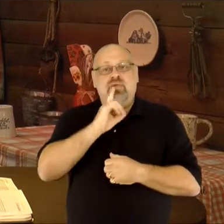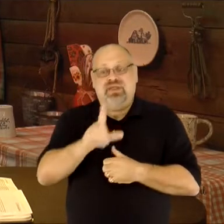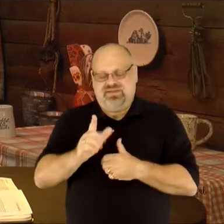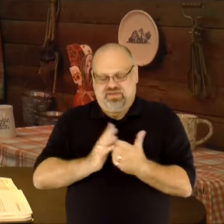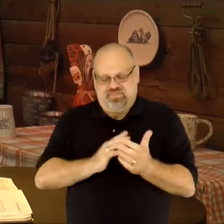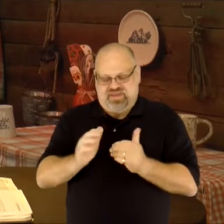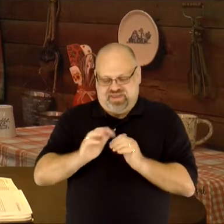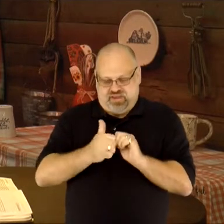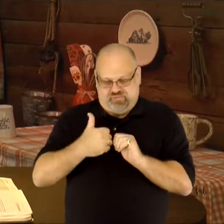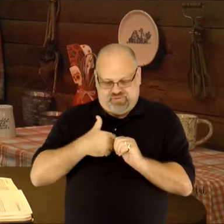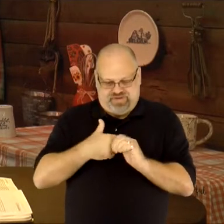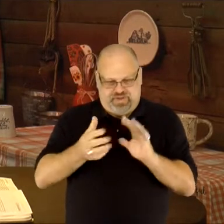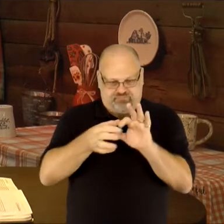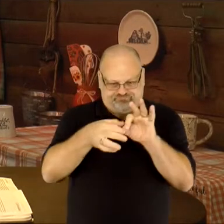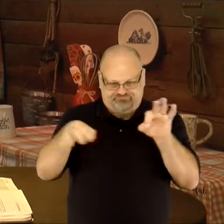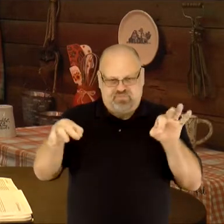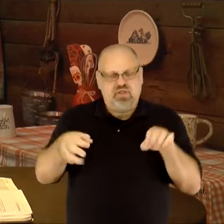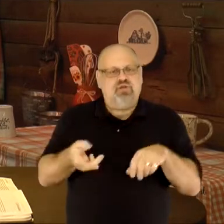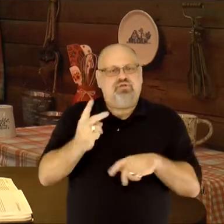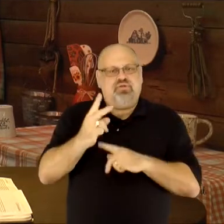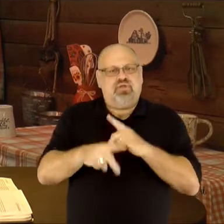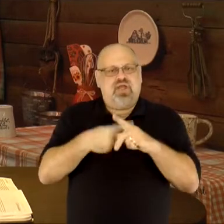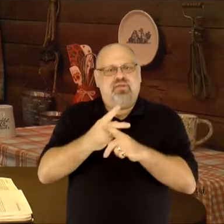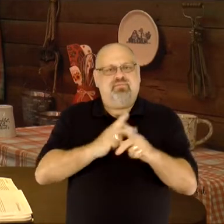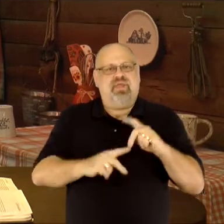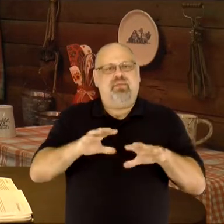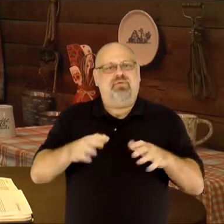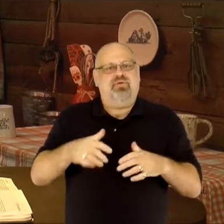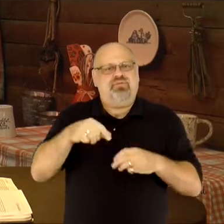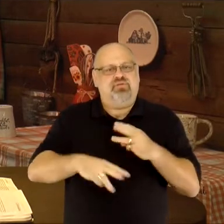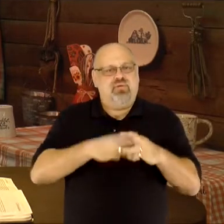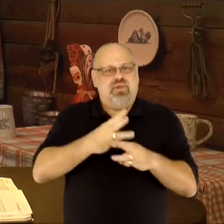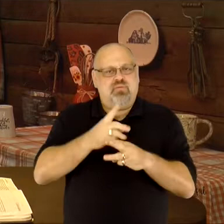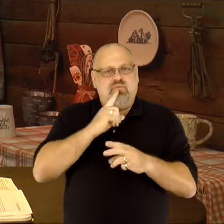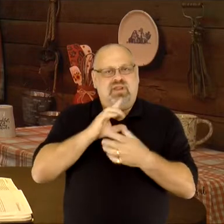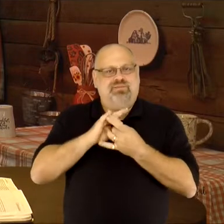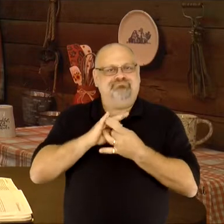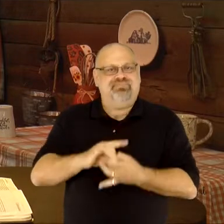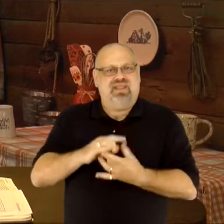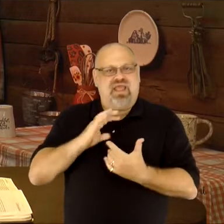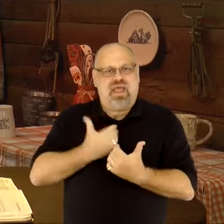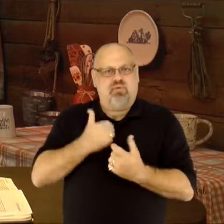two kinds of people in this world has a lot to do with our world view and how we see ourselves